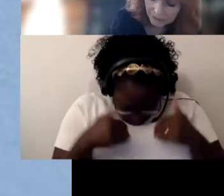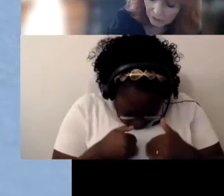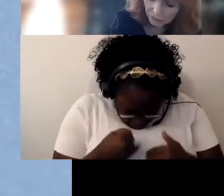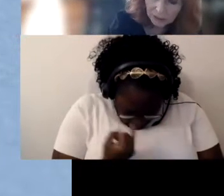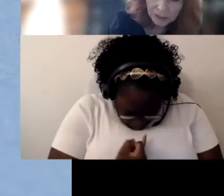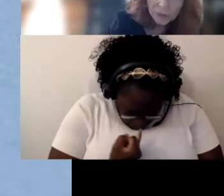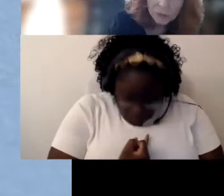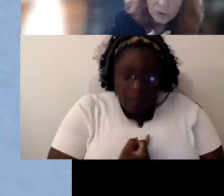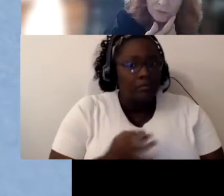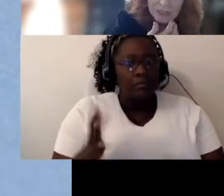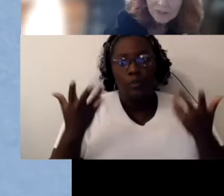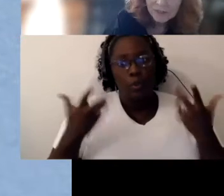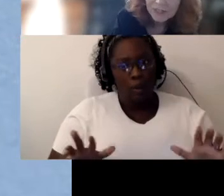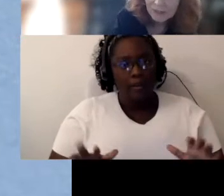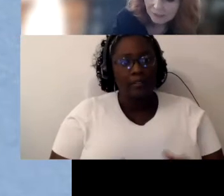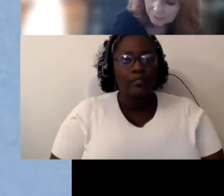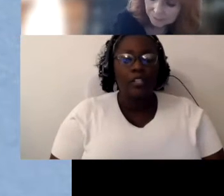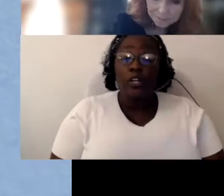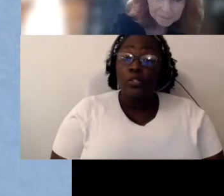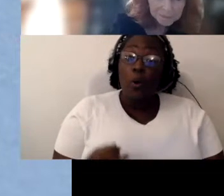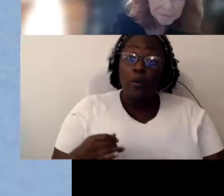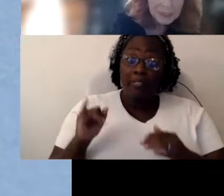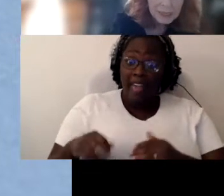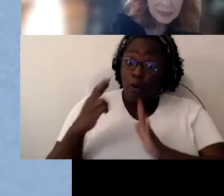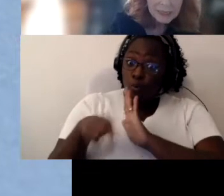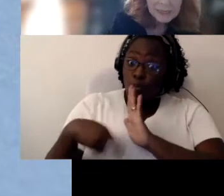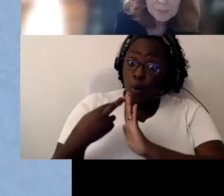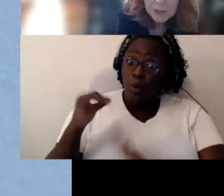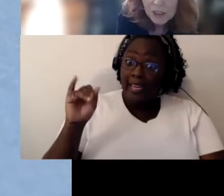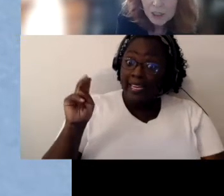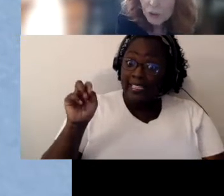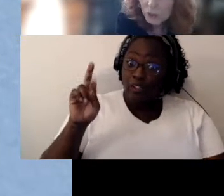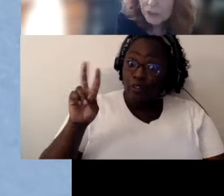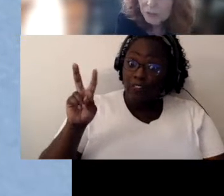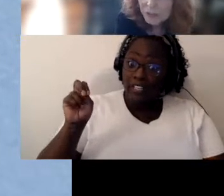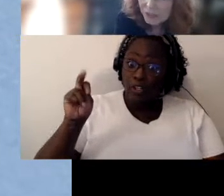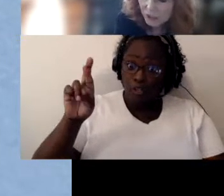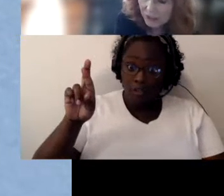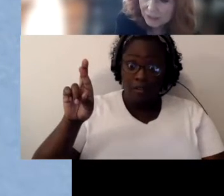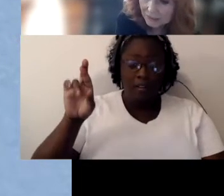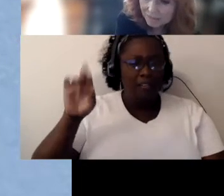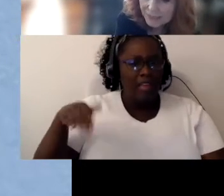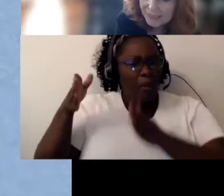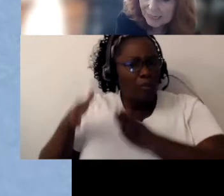So we look at the role of the intervener it's a person who works with the student to connect